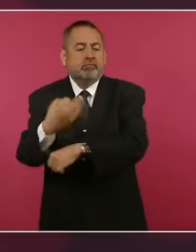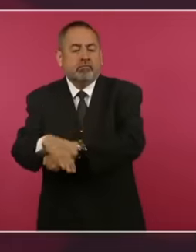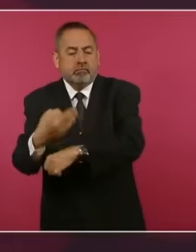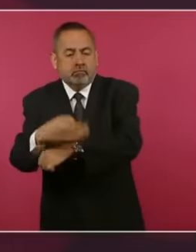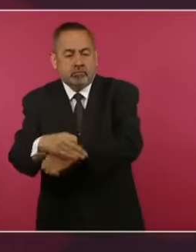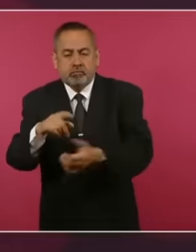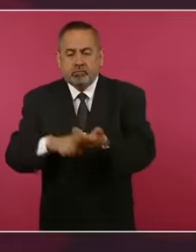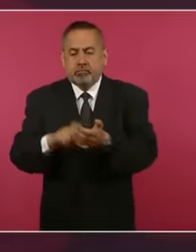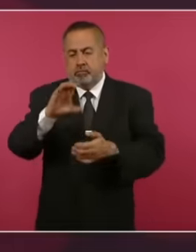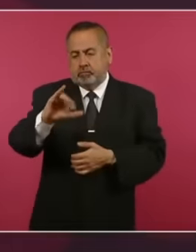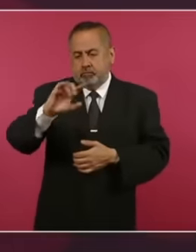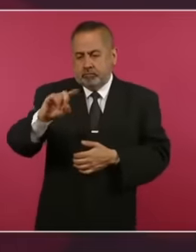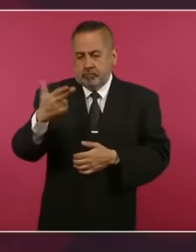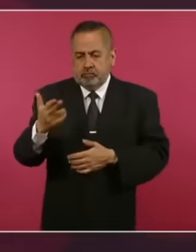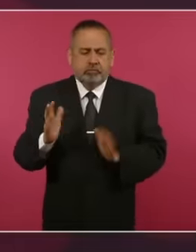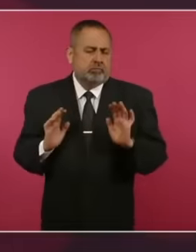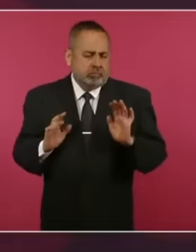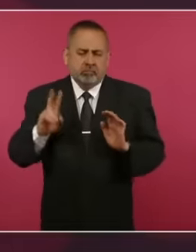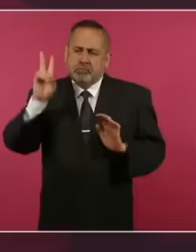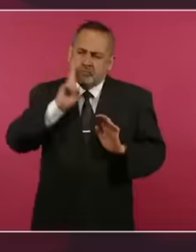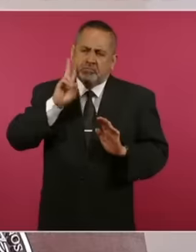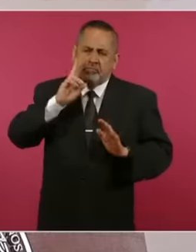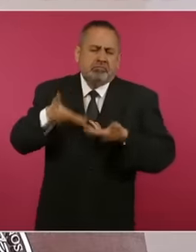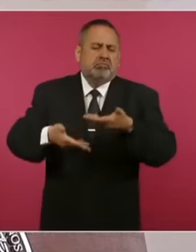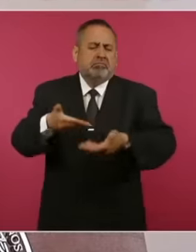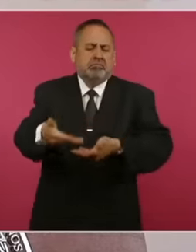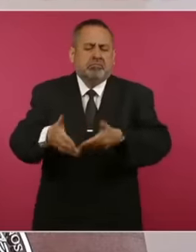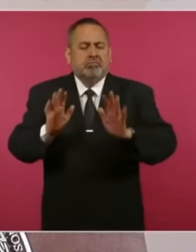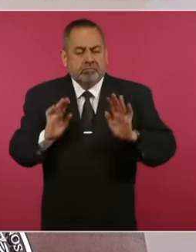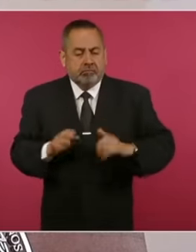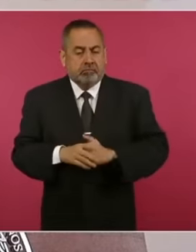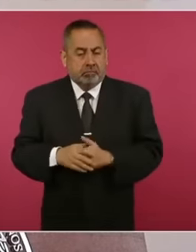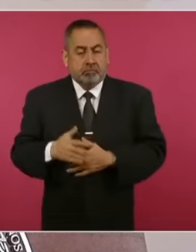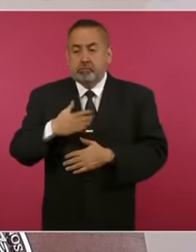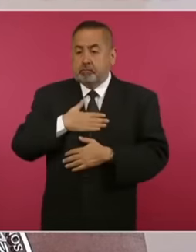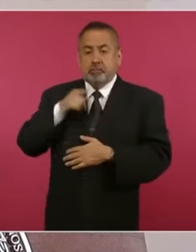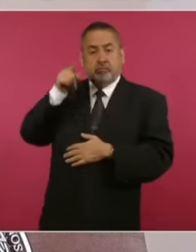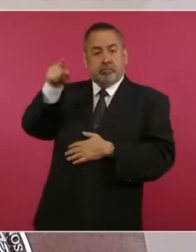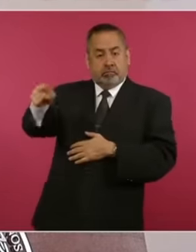So it will continue to develop. What are we doing? in the International Court of Justice